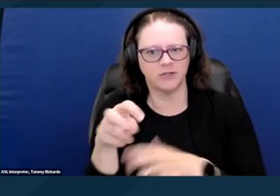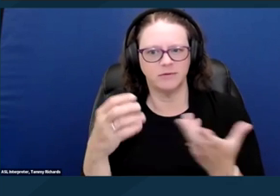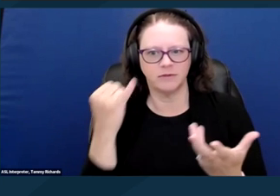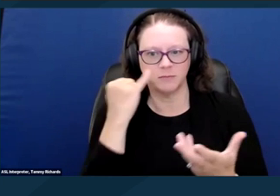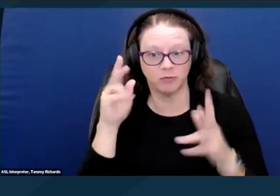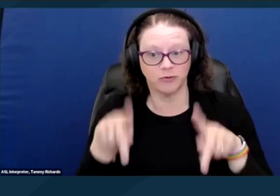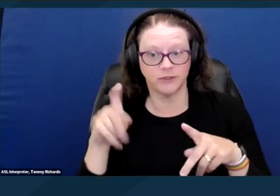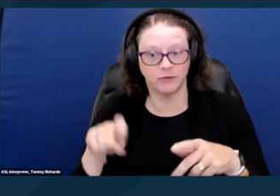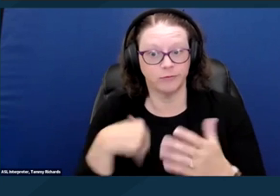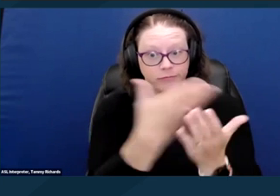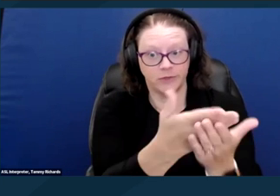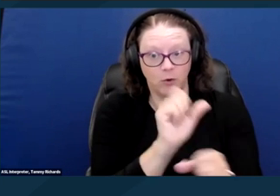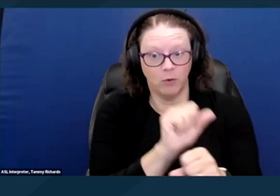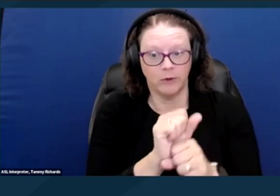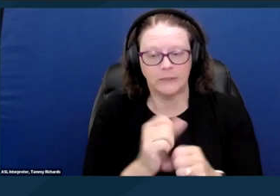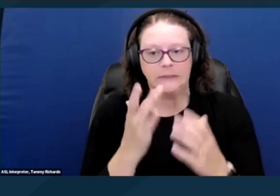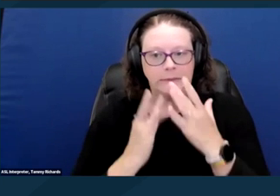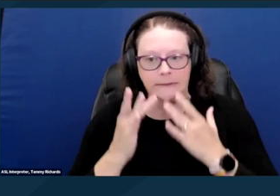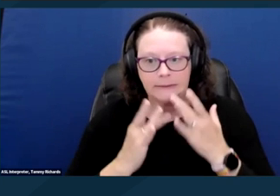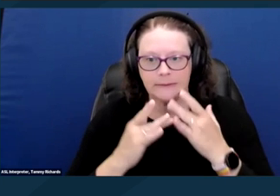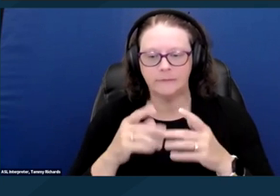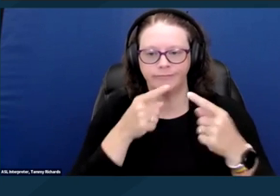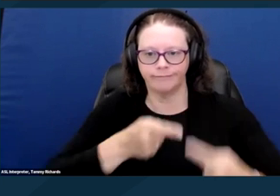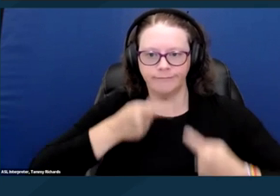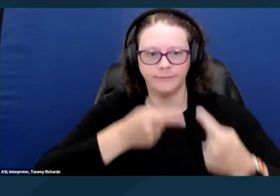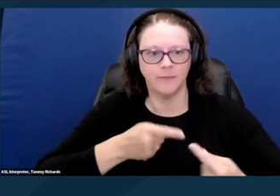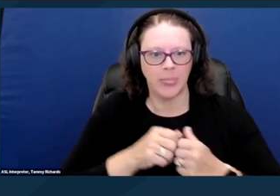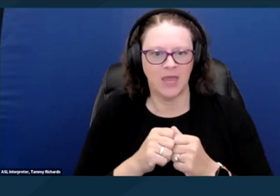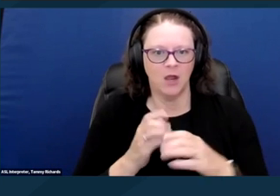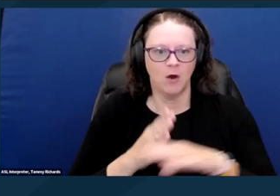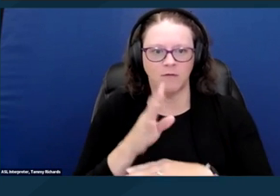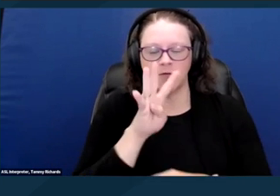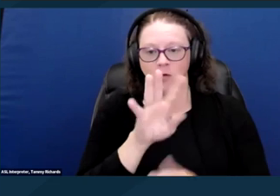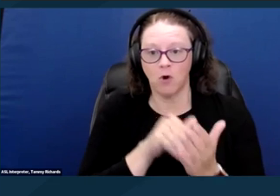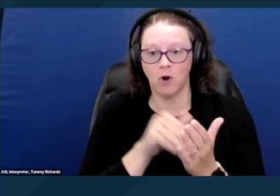Over 4 million adults with disabilities between the age of 18 and 64